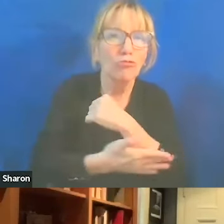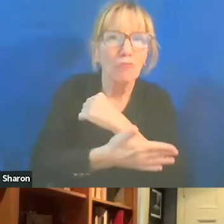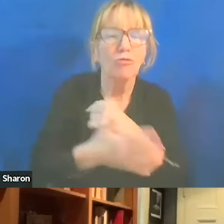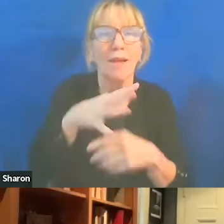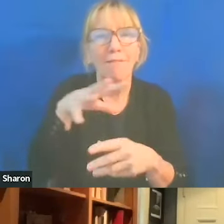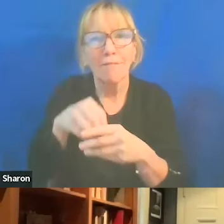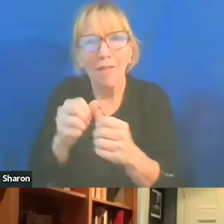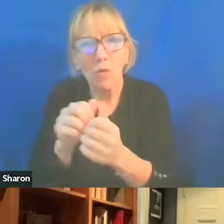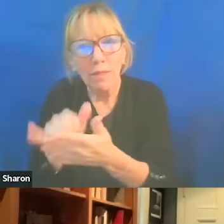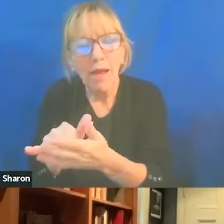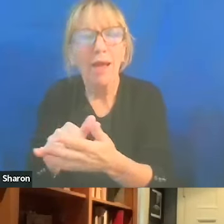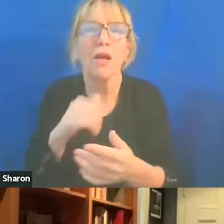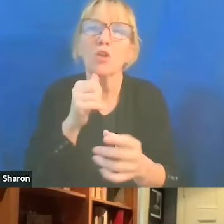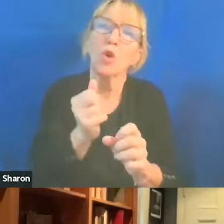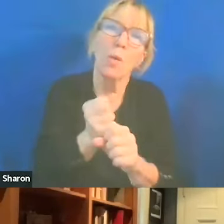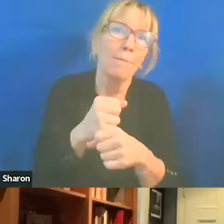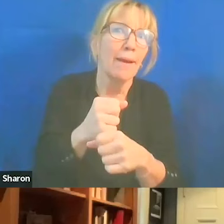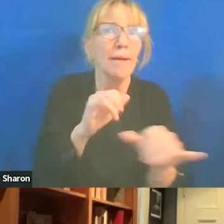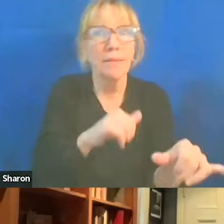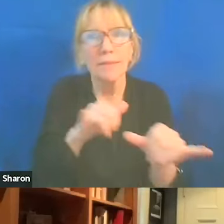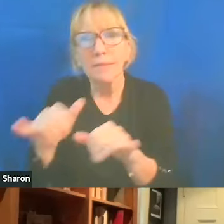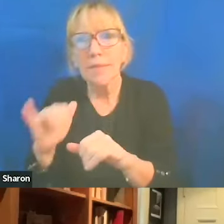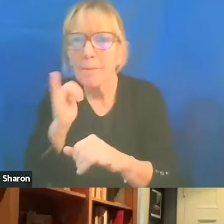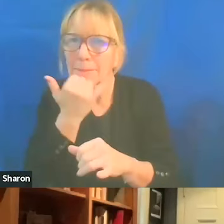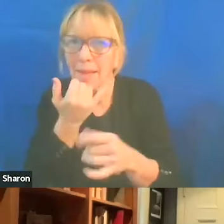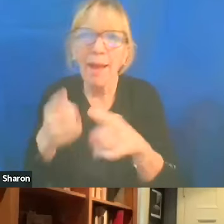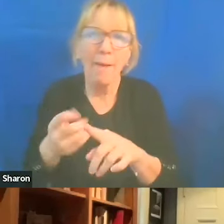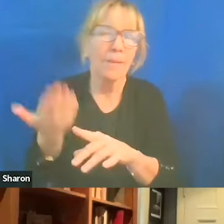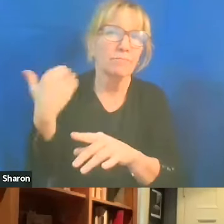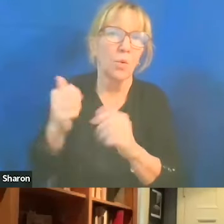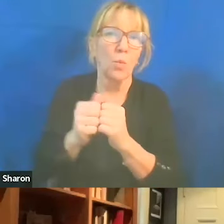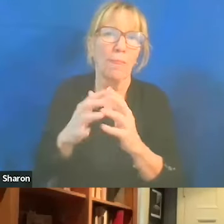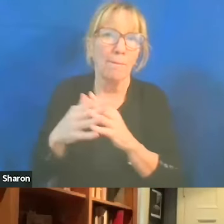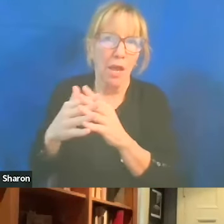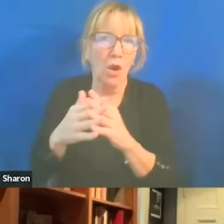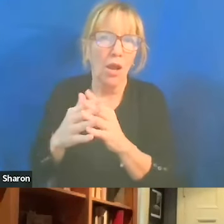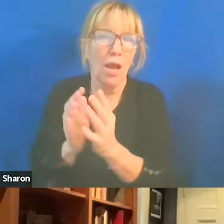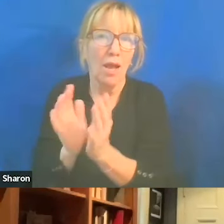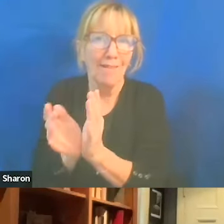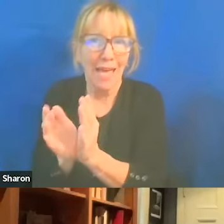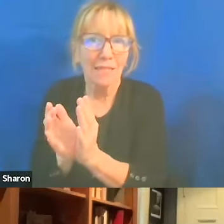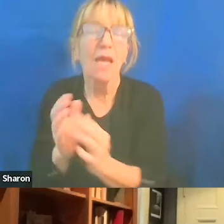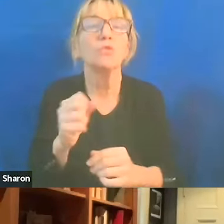You know, don't make the same mistakes we did. And then, also having concerns for civilians.